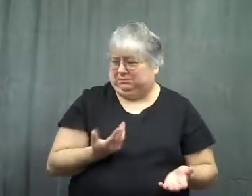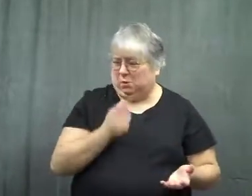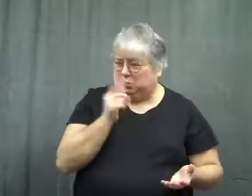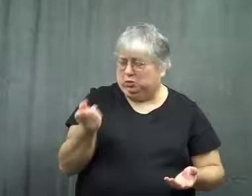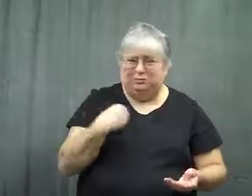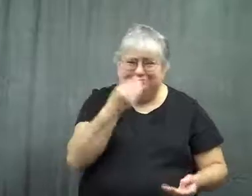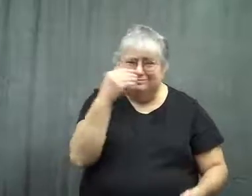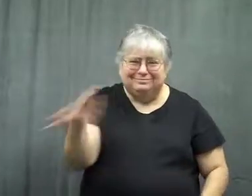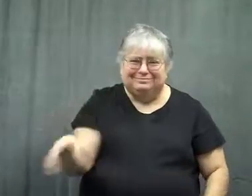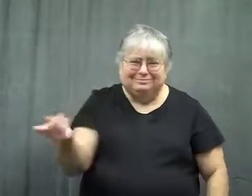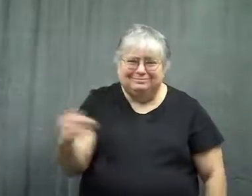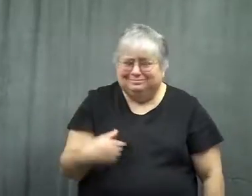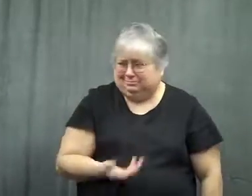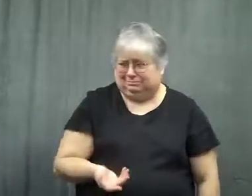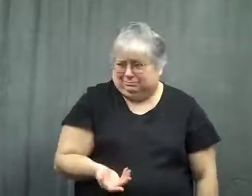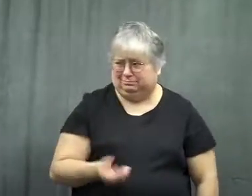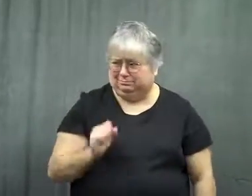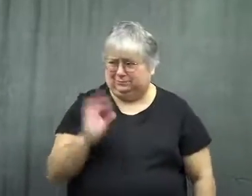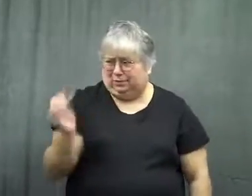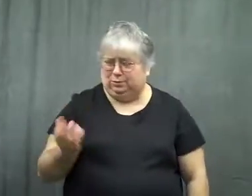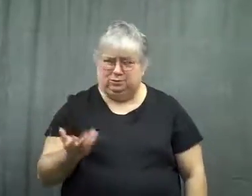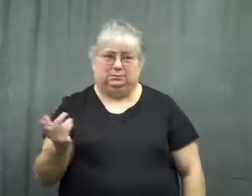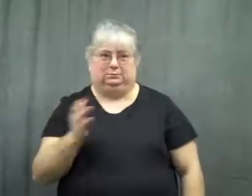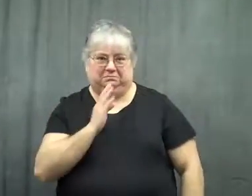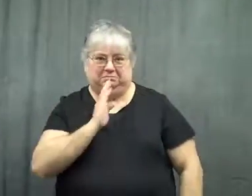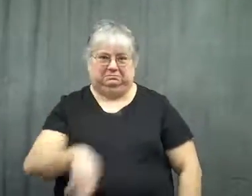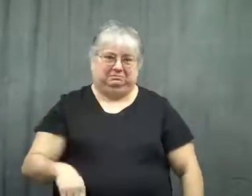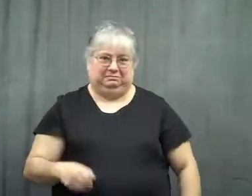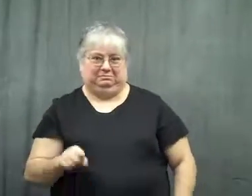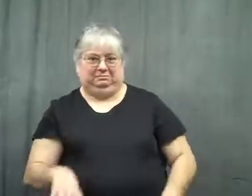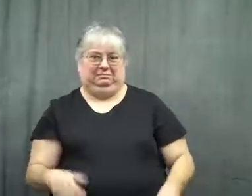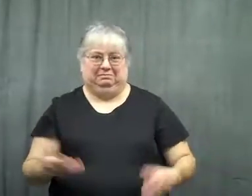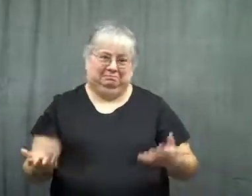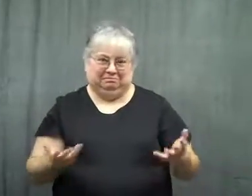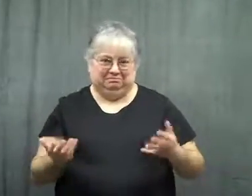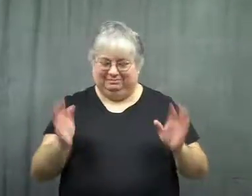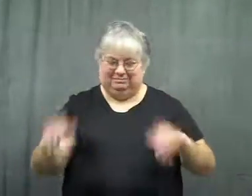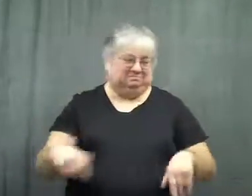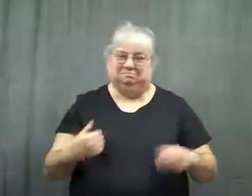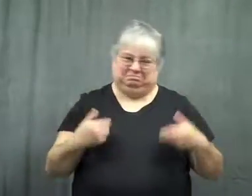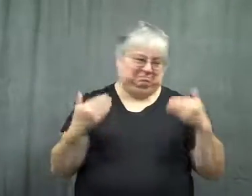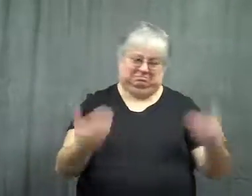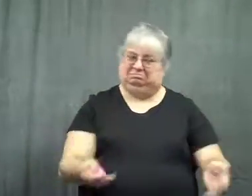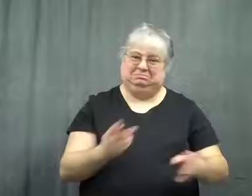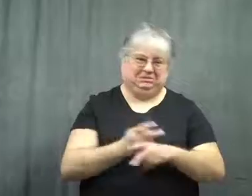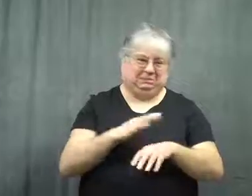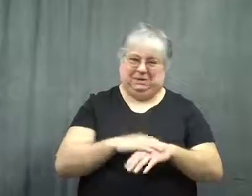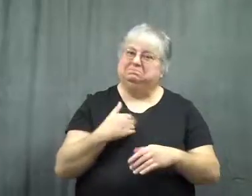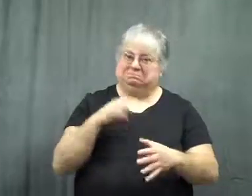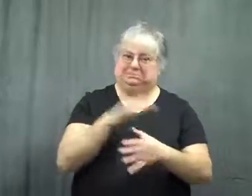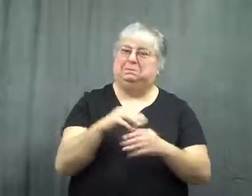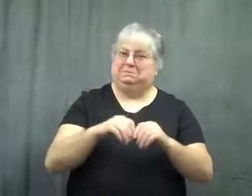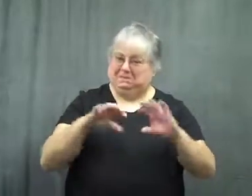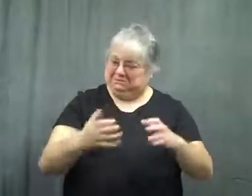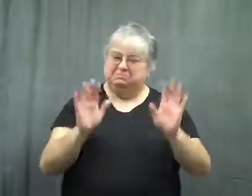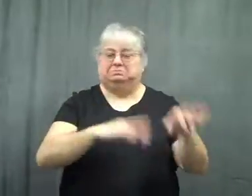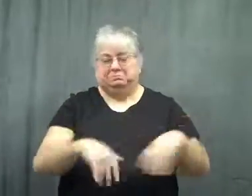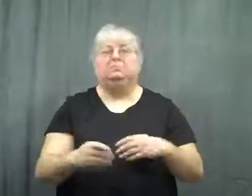Who were they? I didn't care, so what? They didn't argue with me. I continued to score highest in the class.